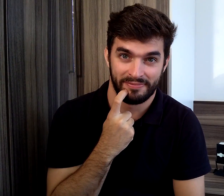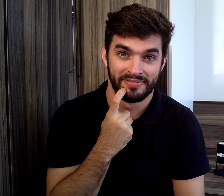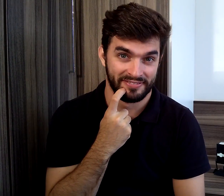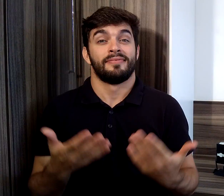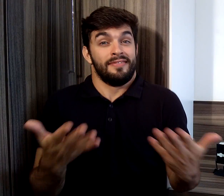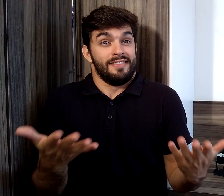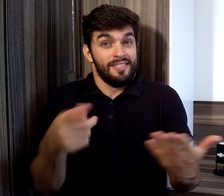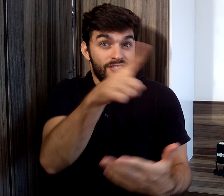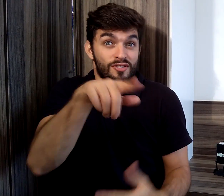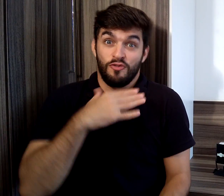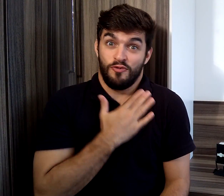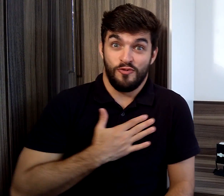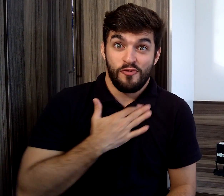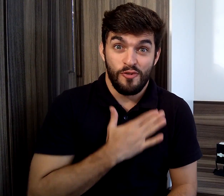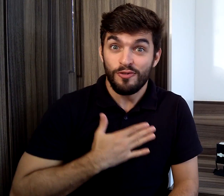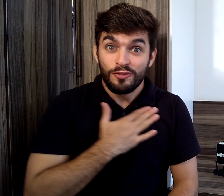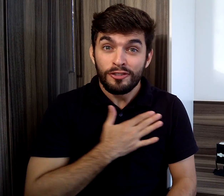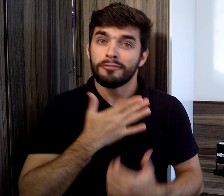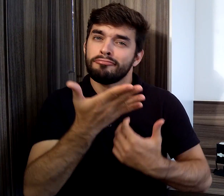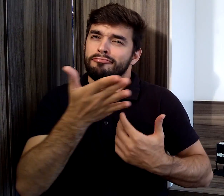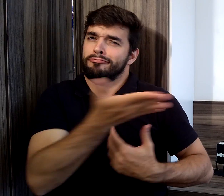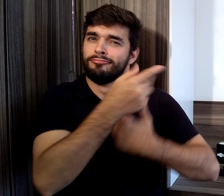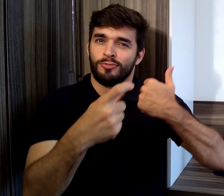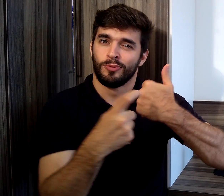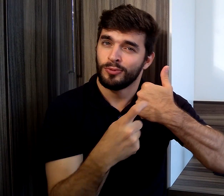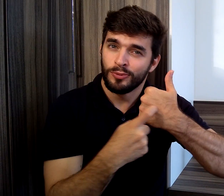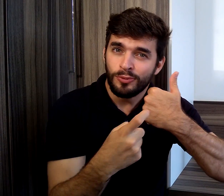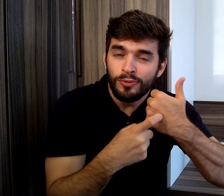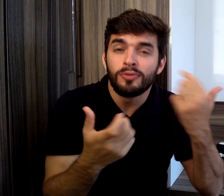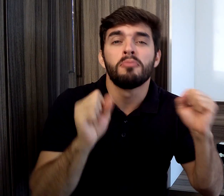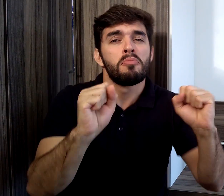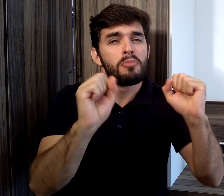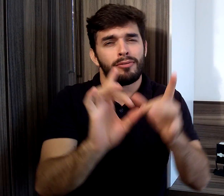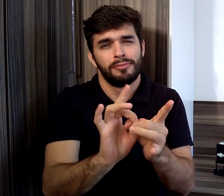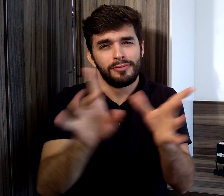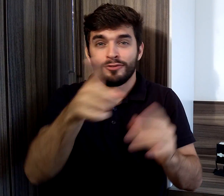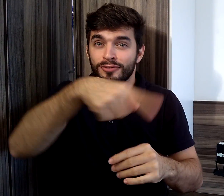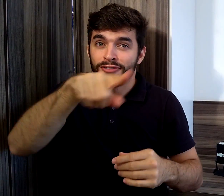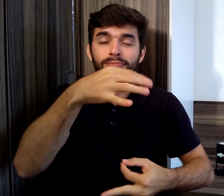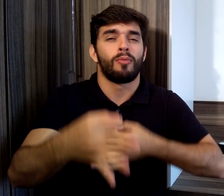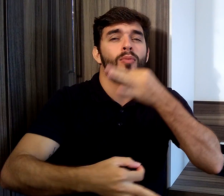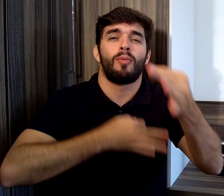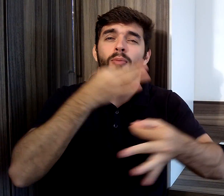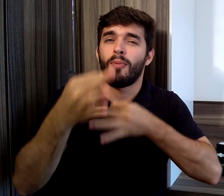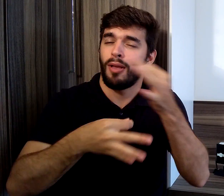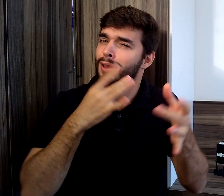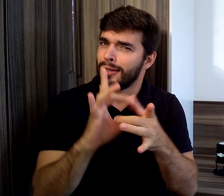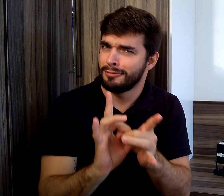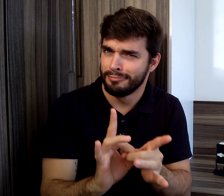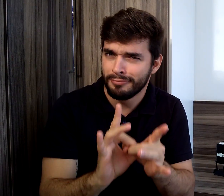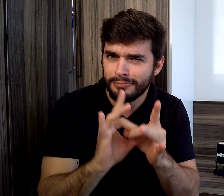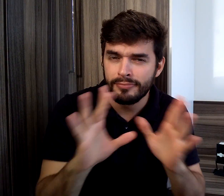If you enjoyed it, click the Like button. Leave your comments.